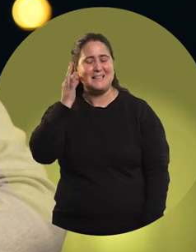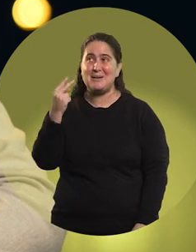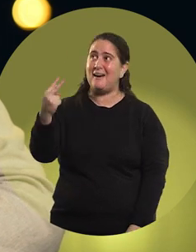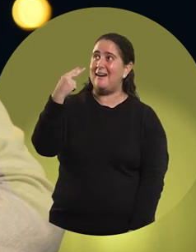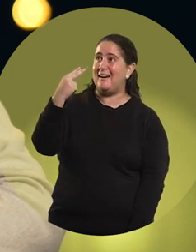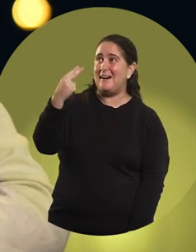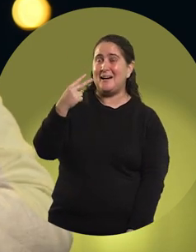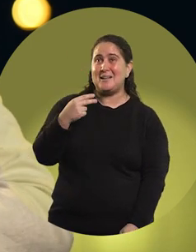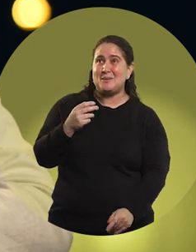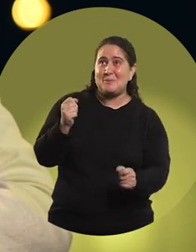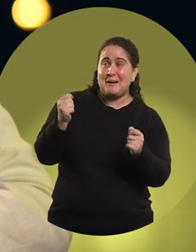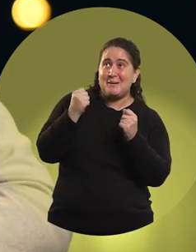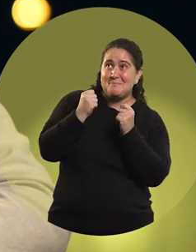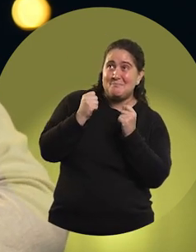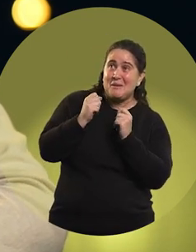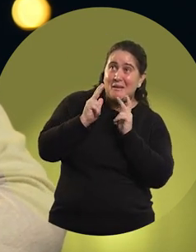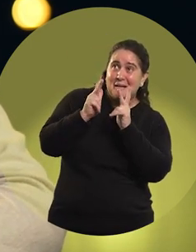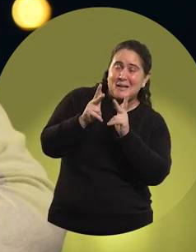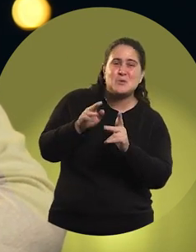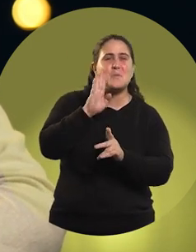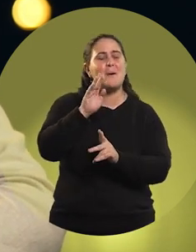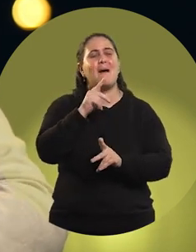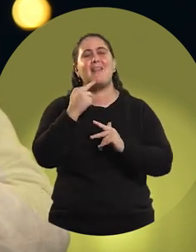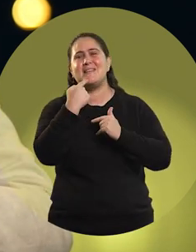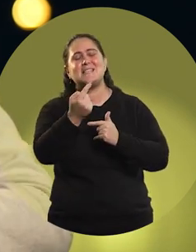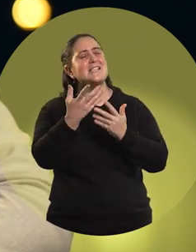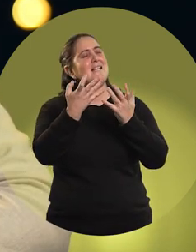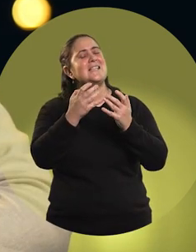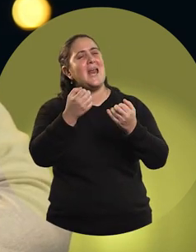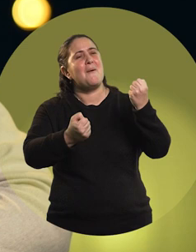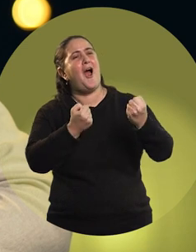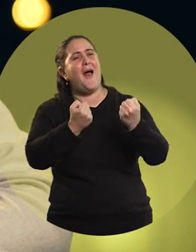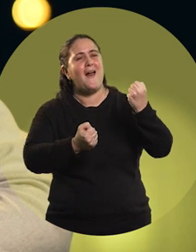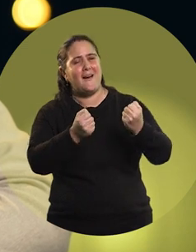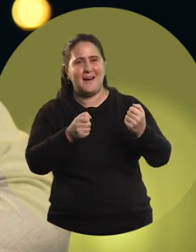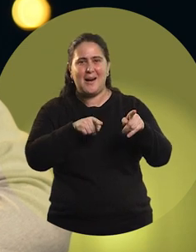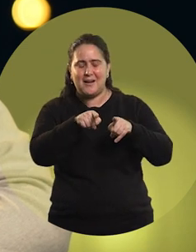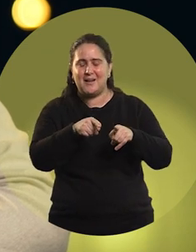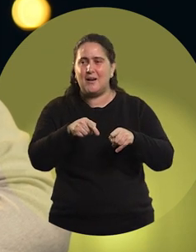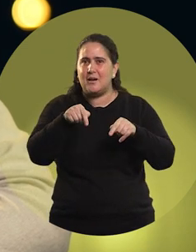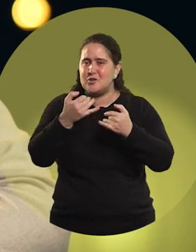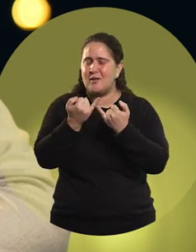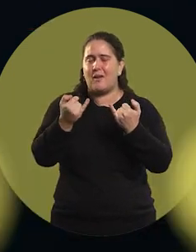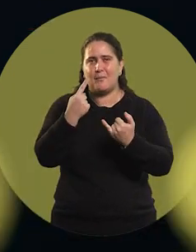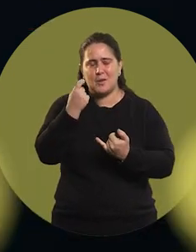who looked at me and didn't dare to speak to me, and their mothers told me: "Her dream is to be a pilot". And that day I understood